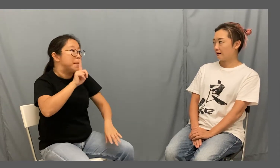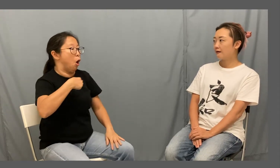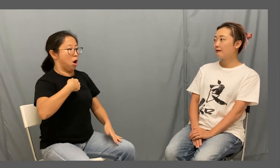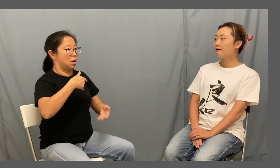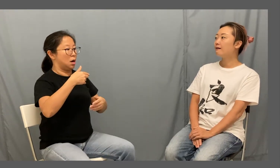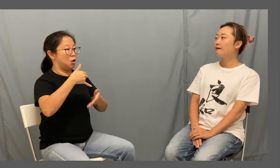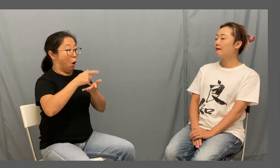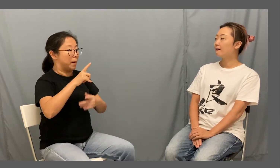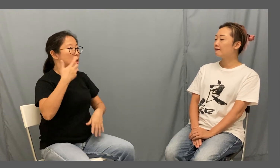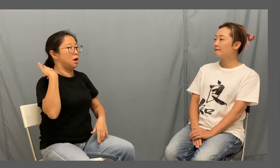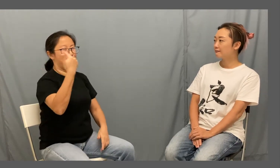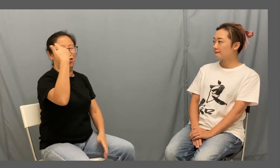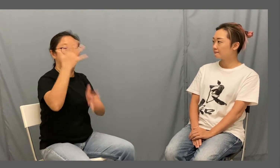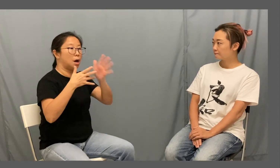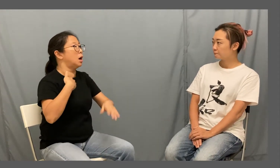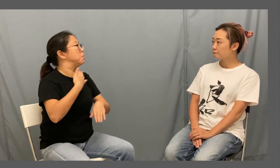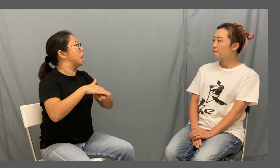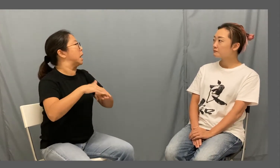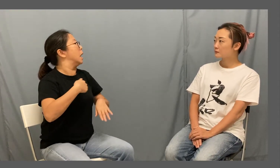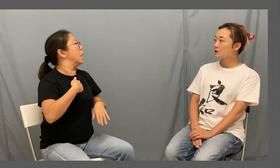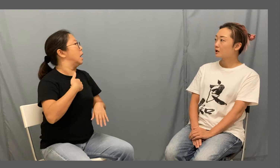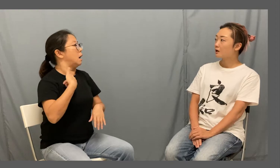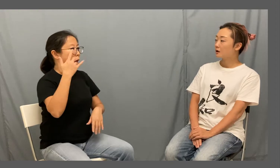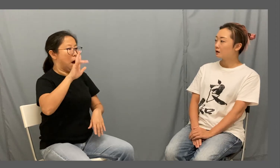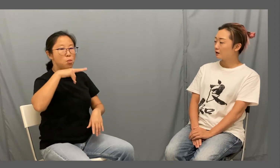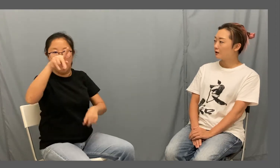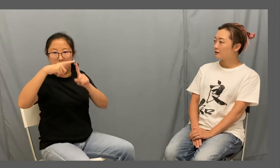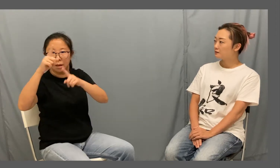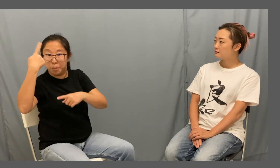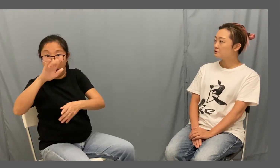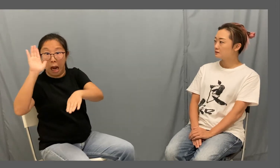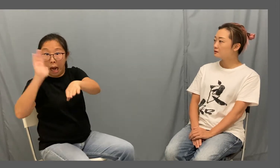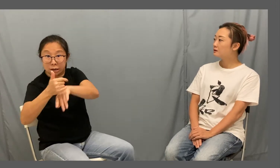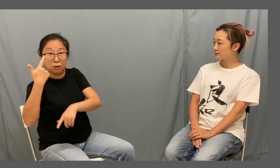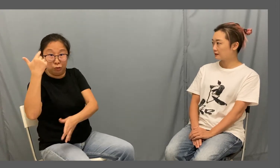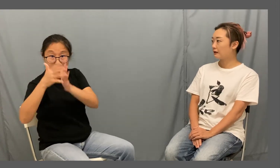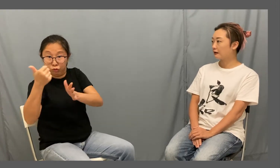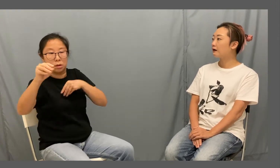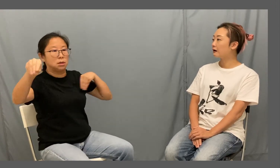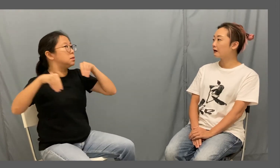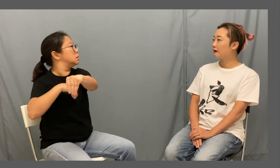For example, I ain't good at old signing I'd switch with an interpreter who's good at it